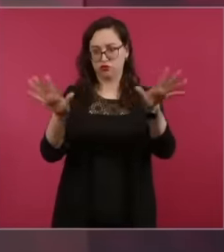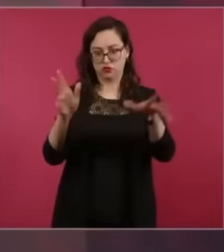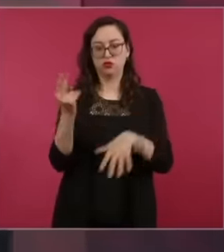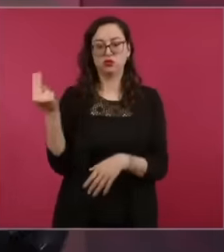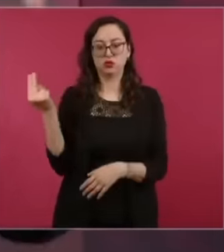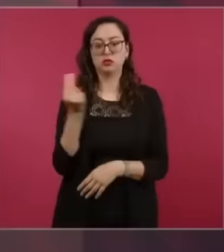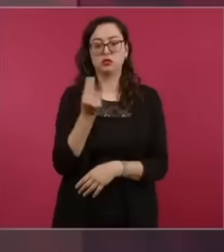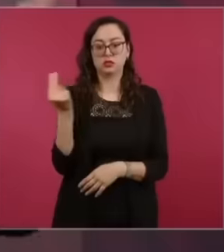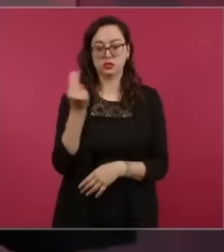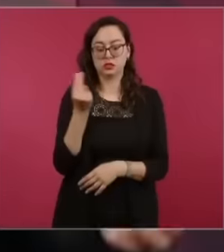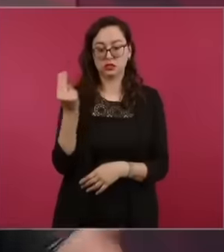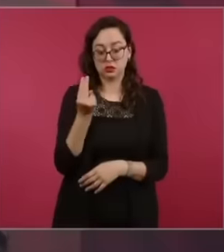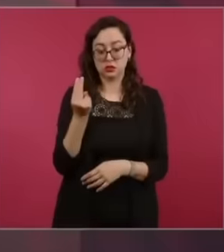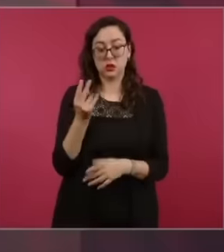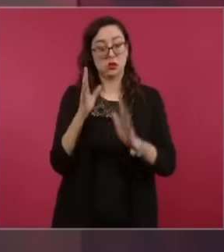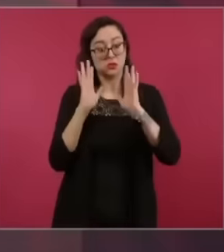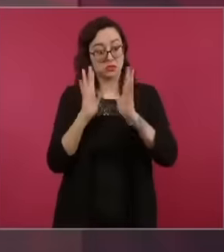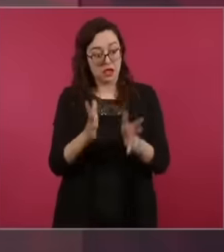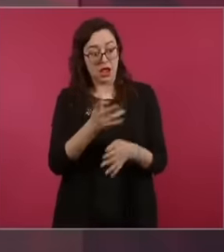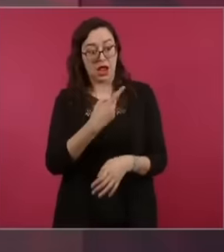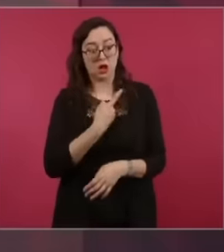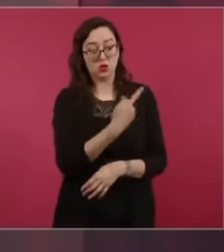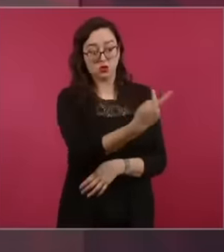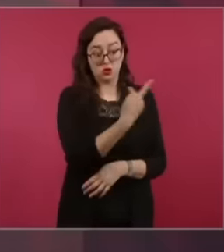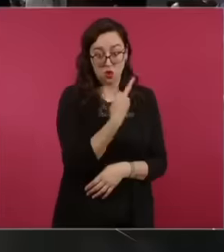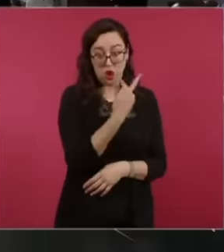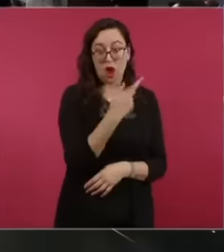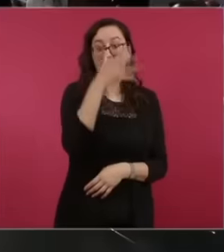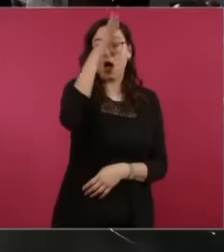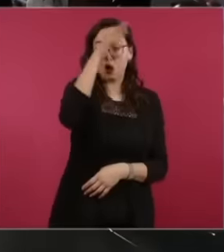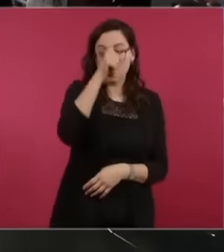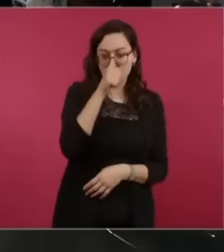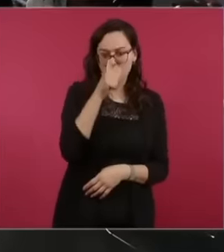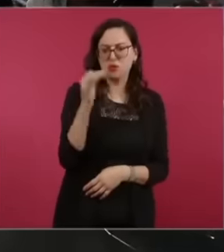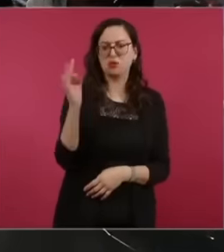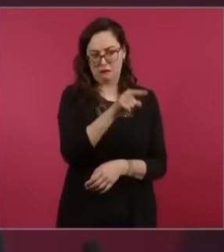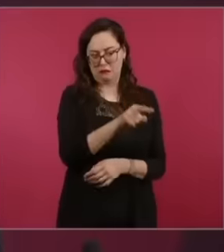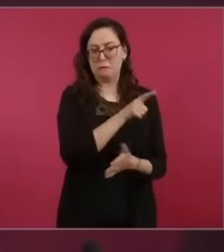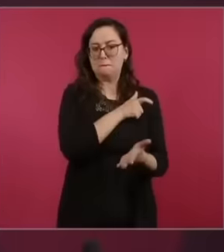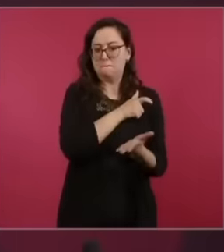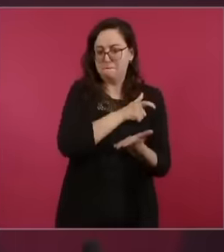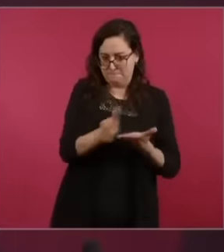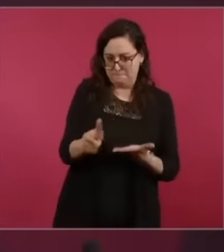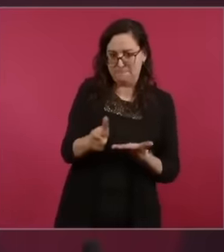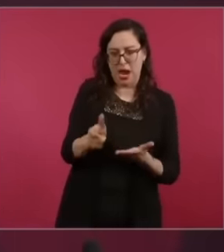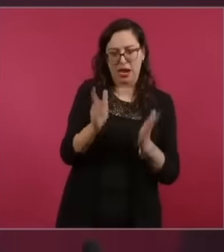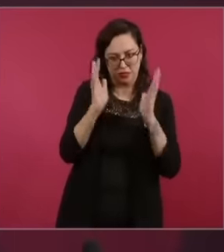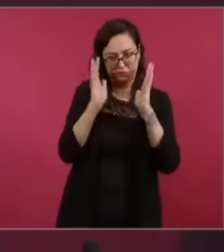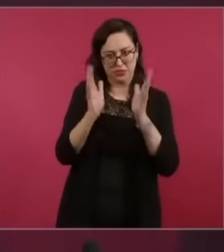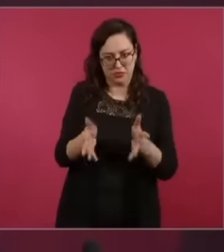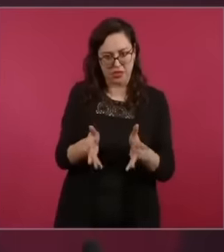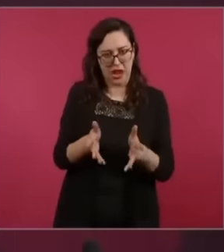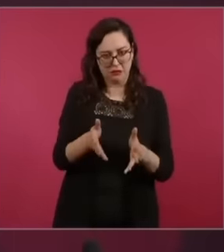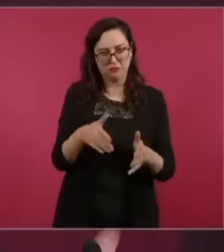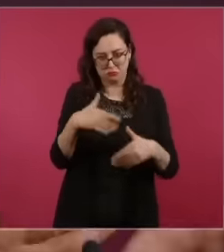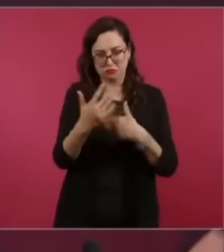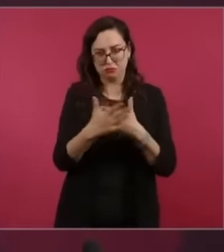that it had been reached to that agreement and that a discount had been given as